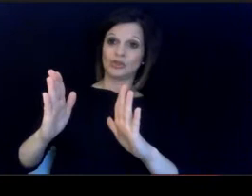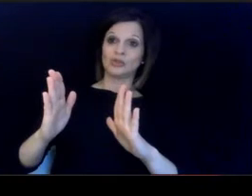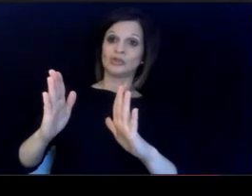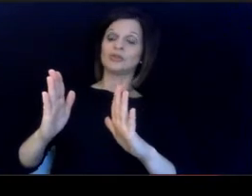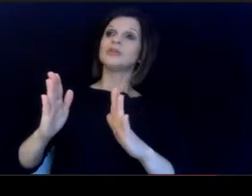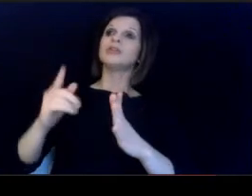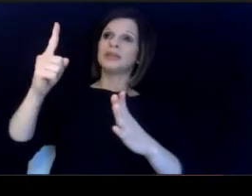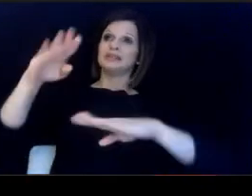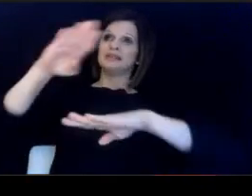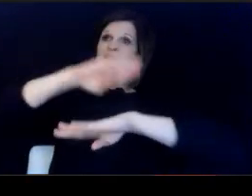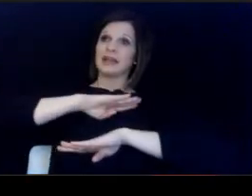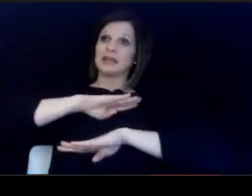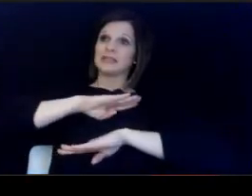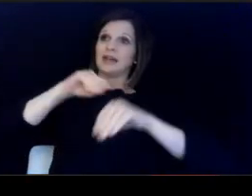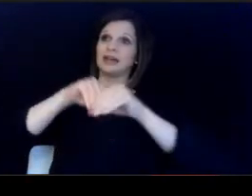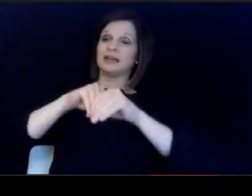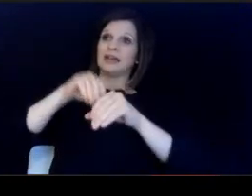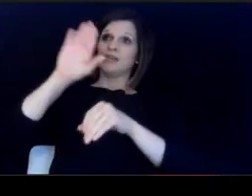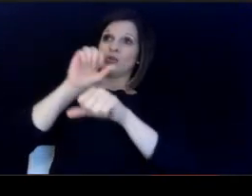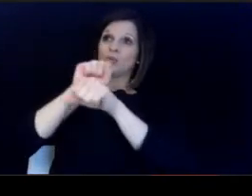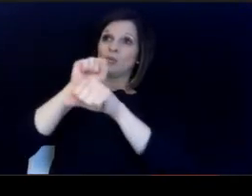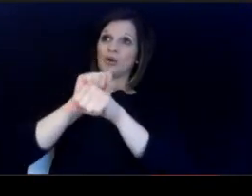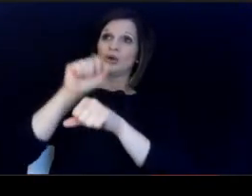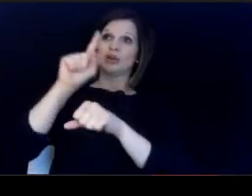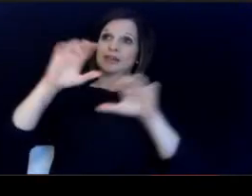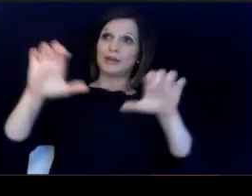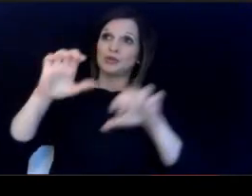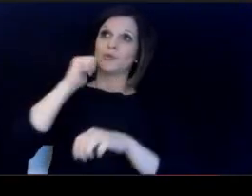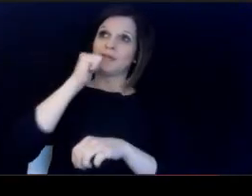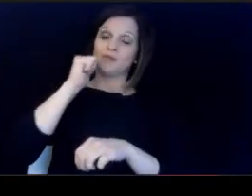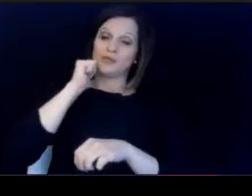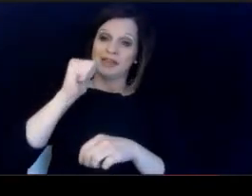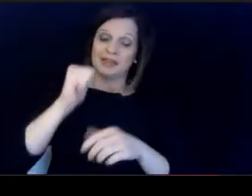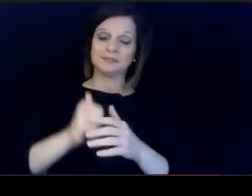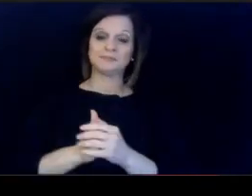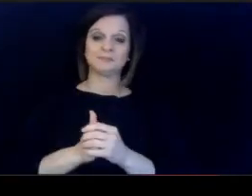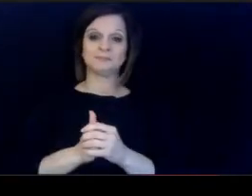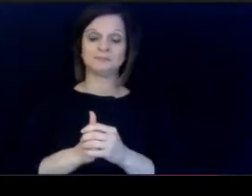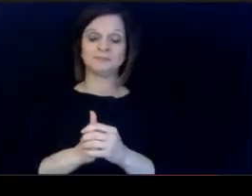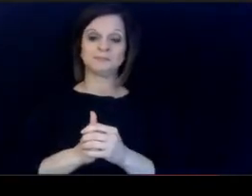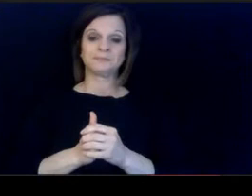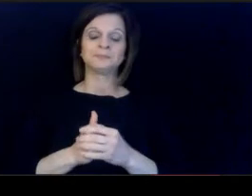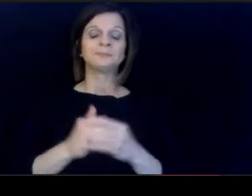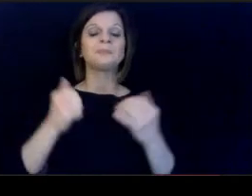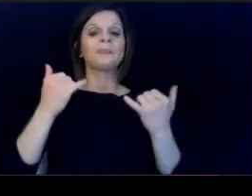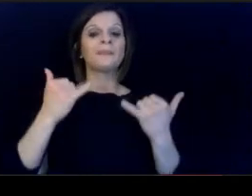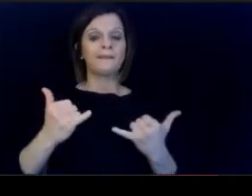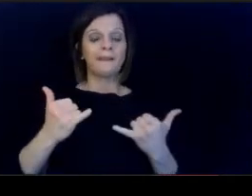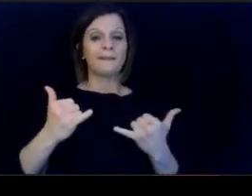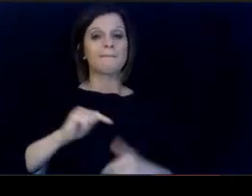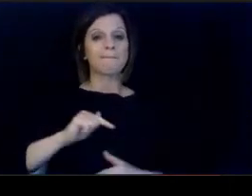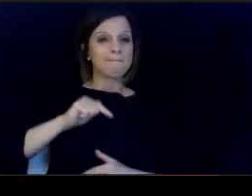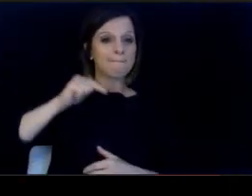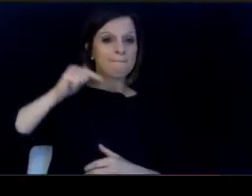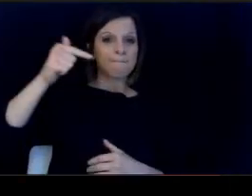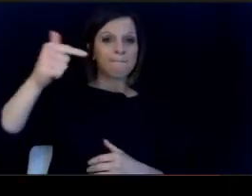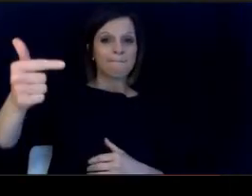An affirmed in the work they do every day. Now I'm going to turn it over to Kentucky.